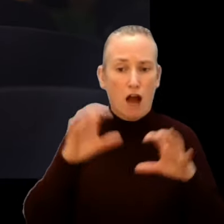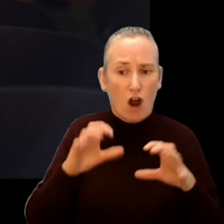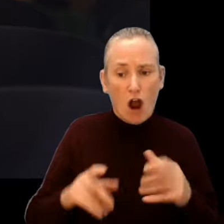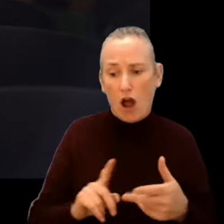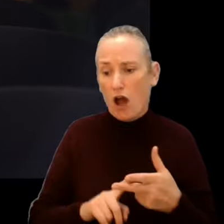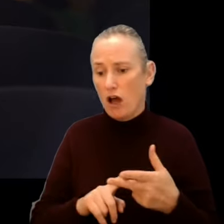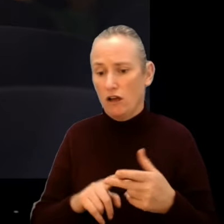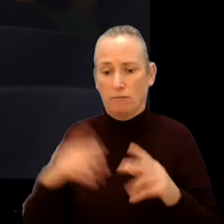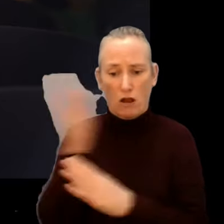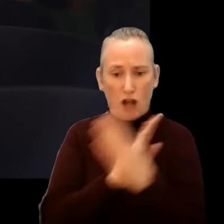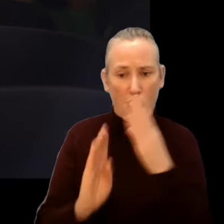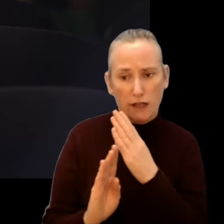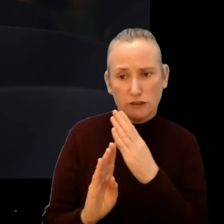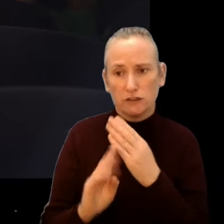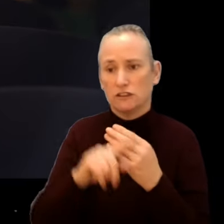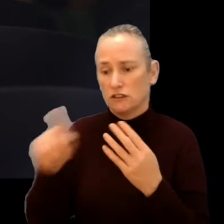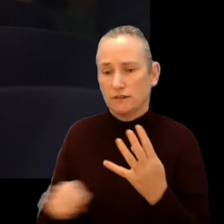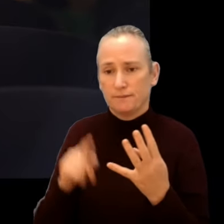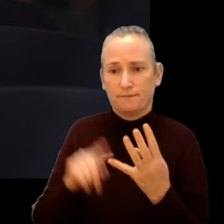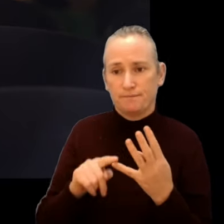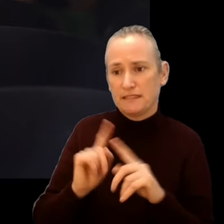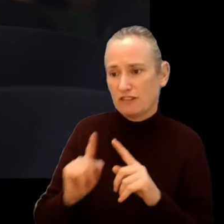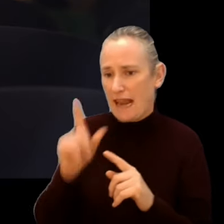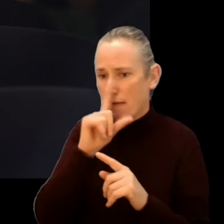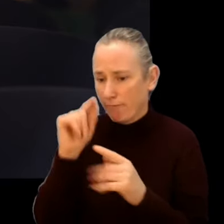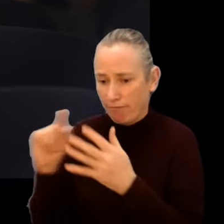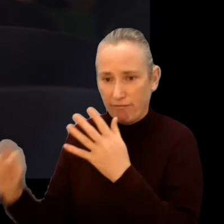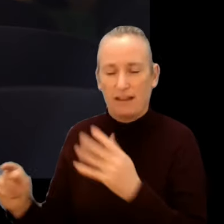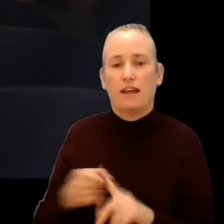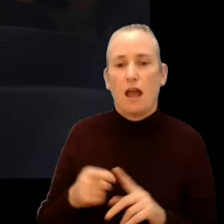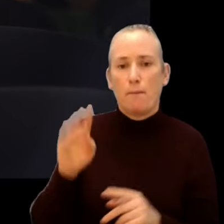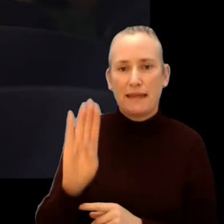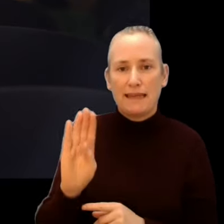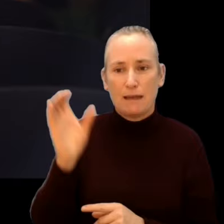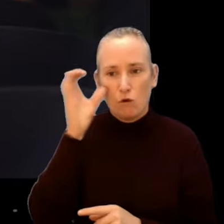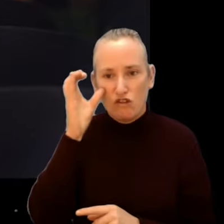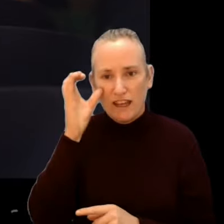Motown martial arts in The Last Dragon; the ultimate B-movie cult slasher Sleepaway Camp;